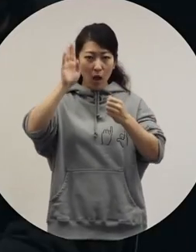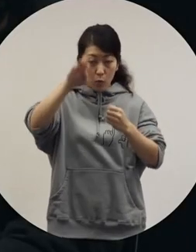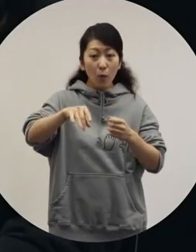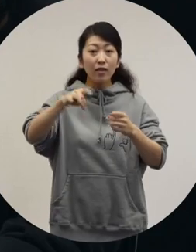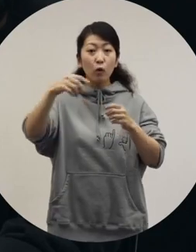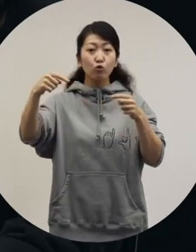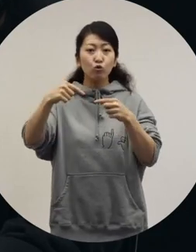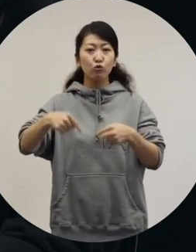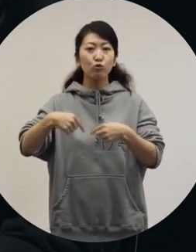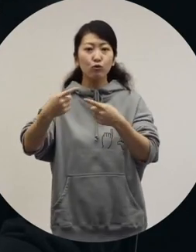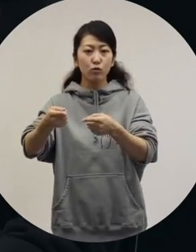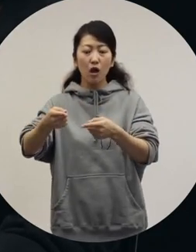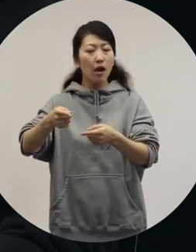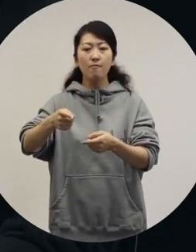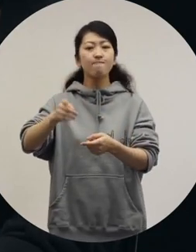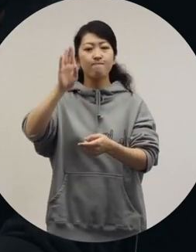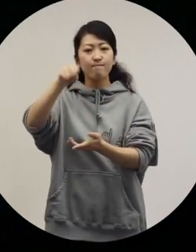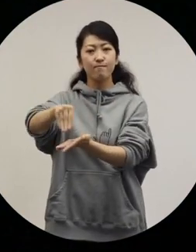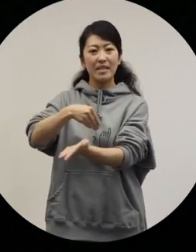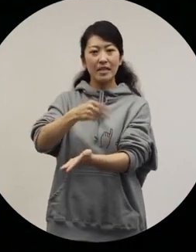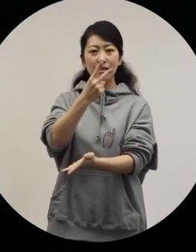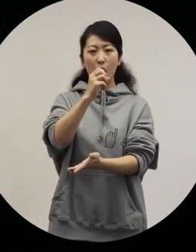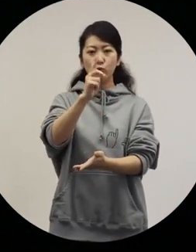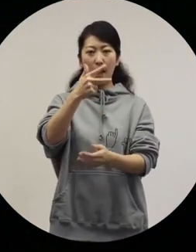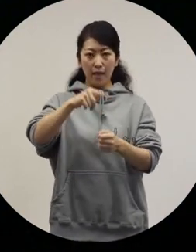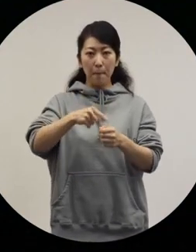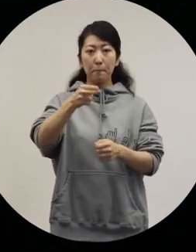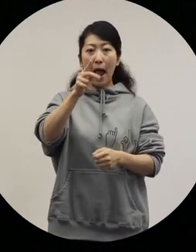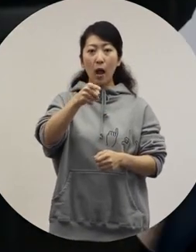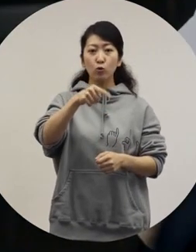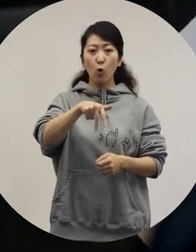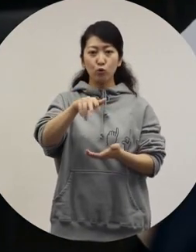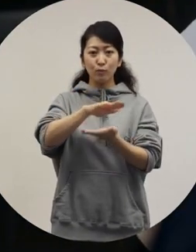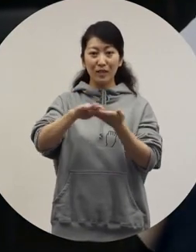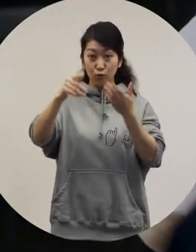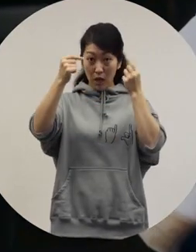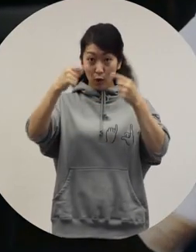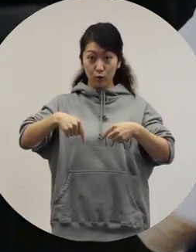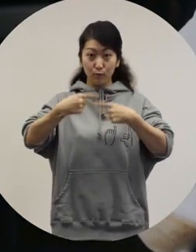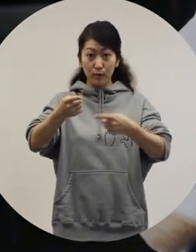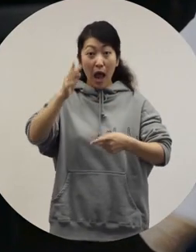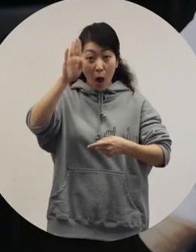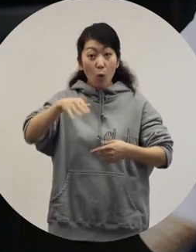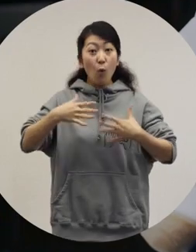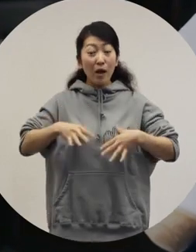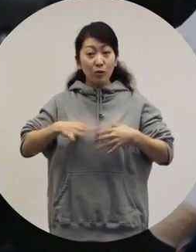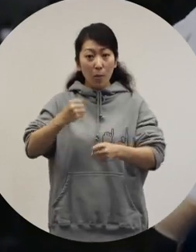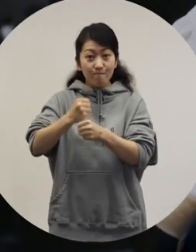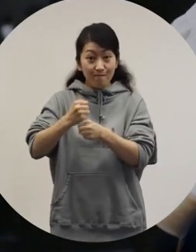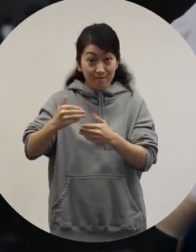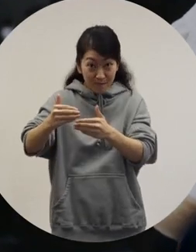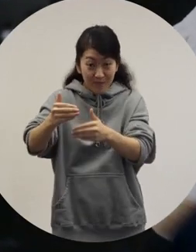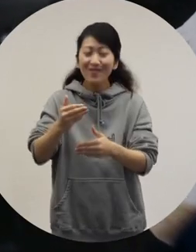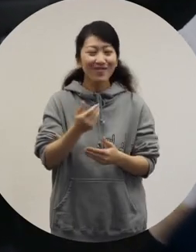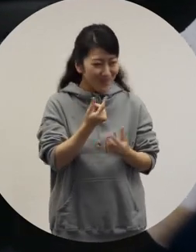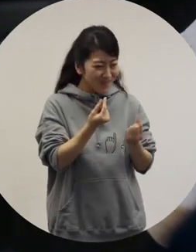and worked for Dentsu, and left. Then you entered Parsons School of Design in 2017. You started your career as a fashion creator there. [Shin] Yes, that's right.